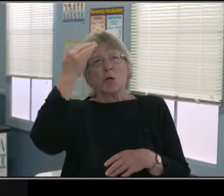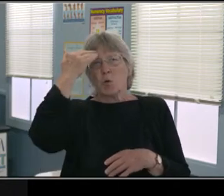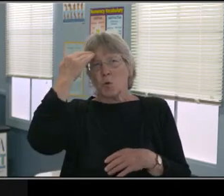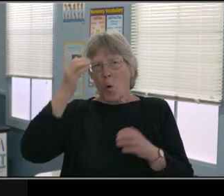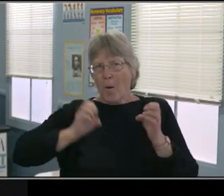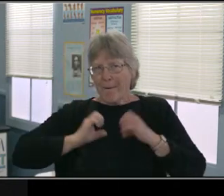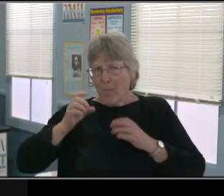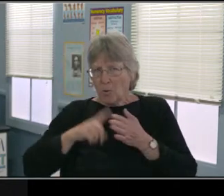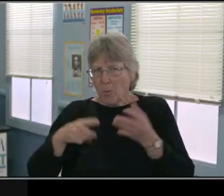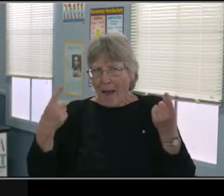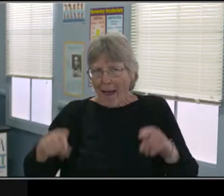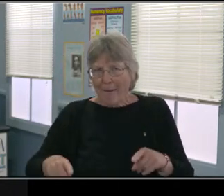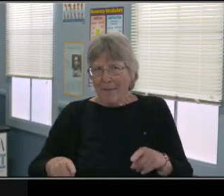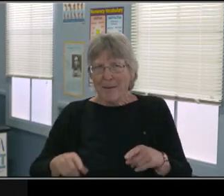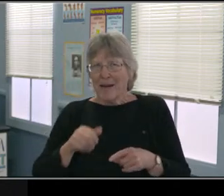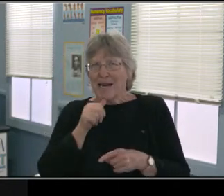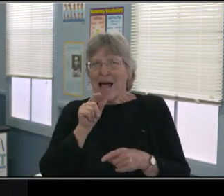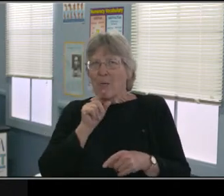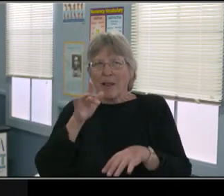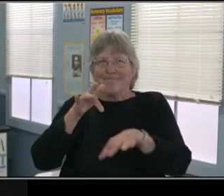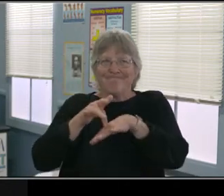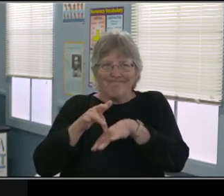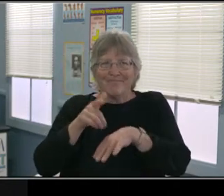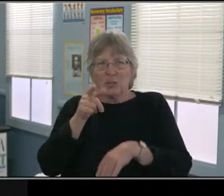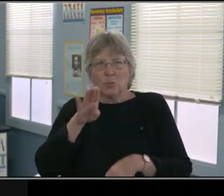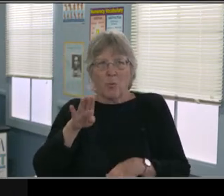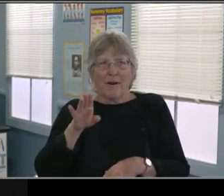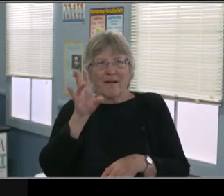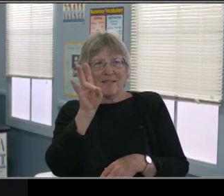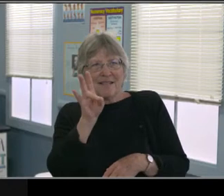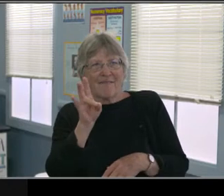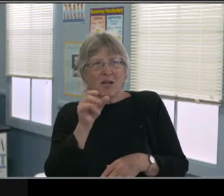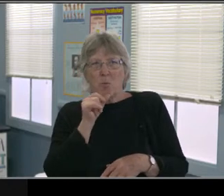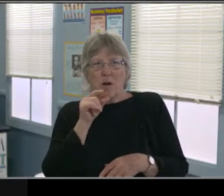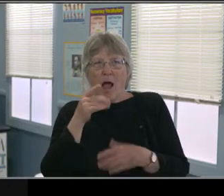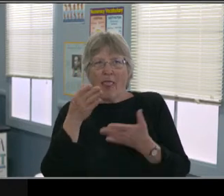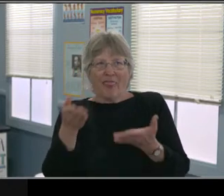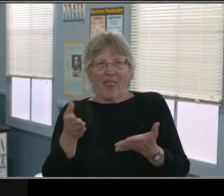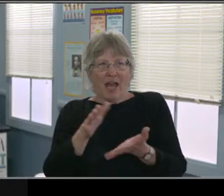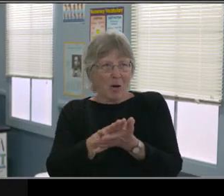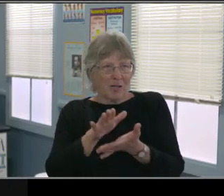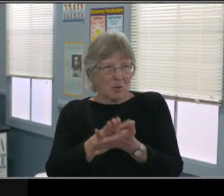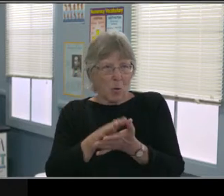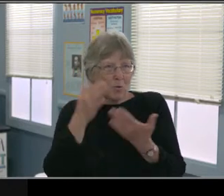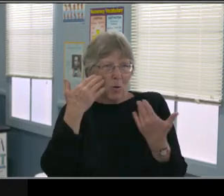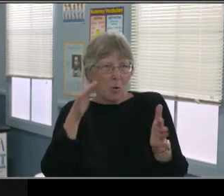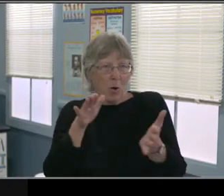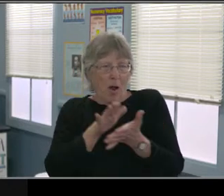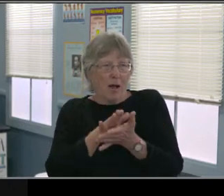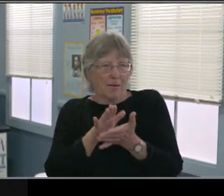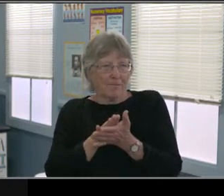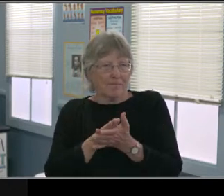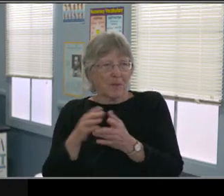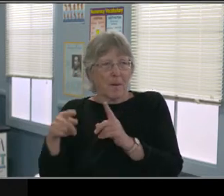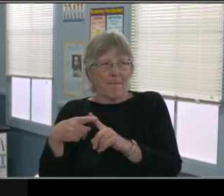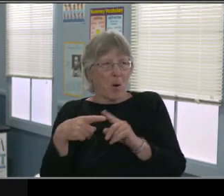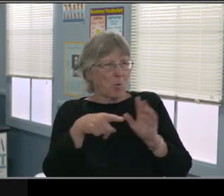So I think it's got a negative impact on kids. And I don't know. I see a lot of doctors in the chat and I saw.